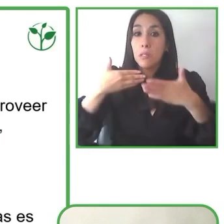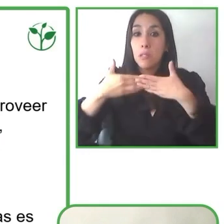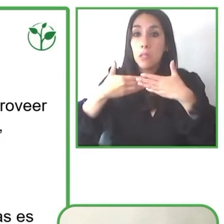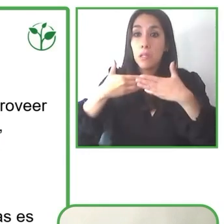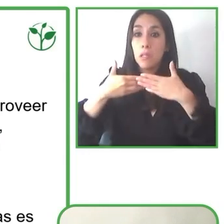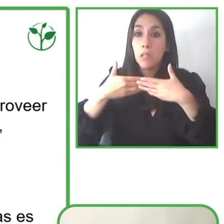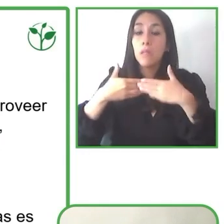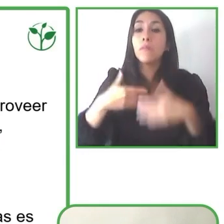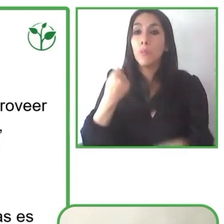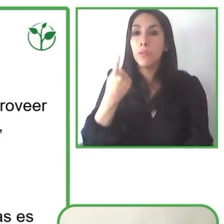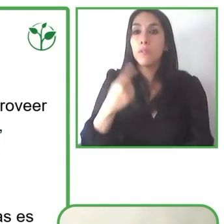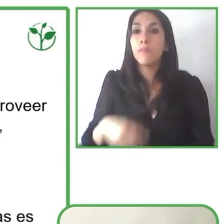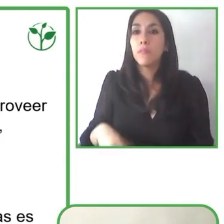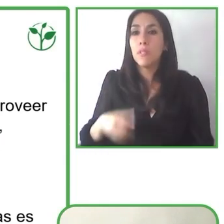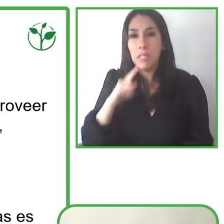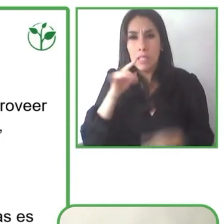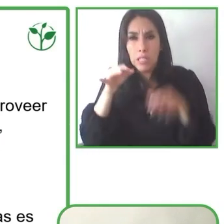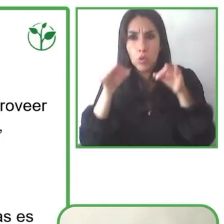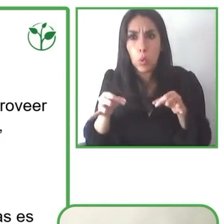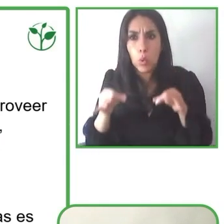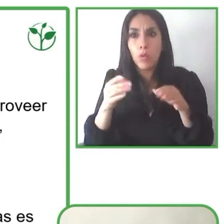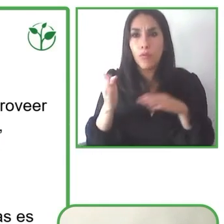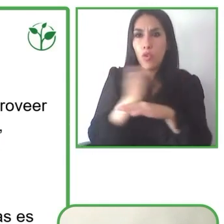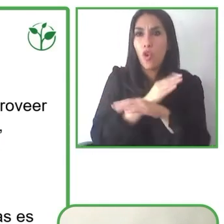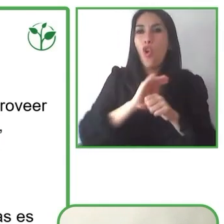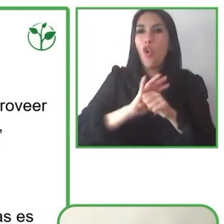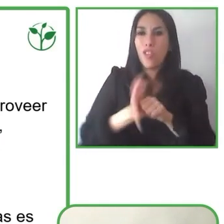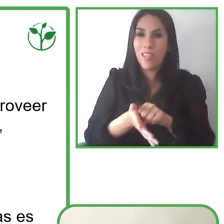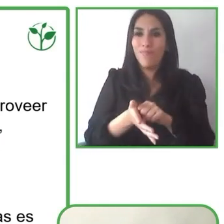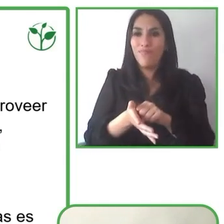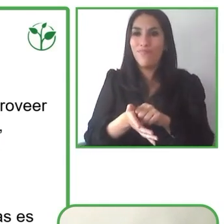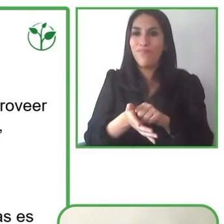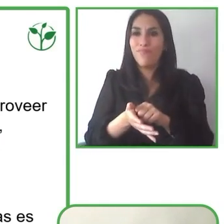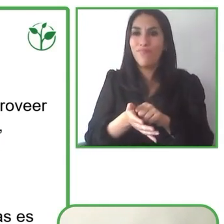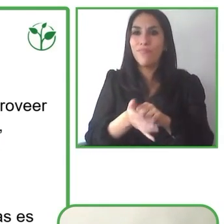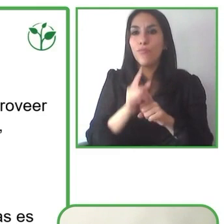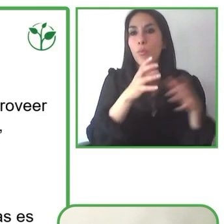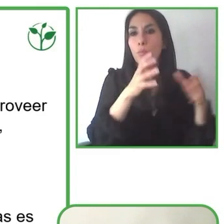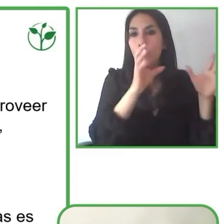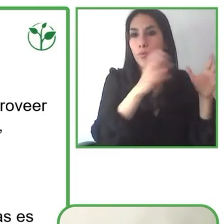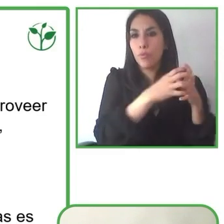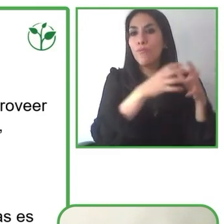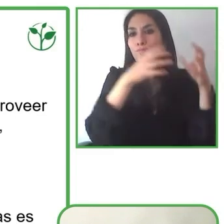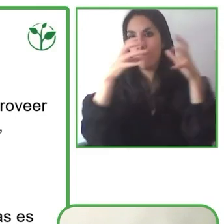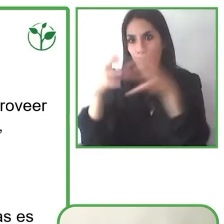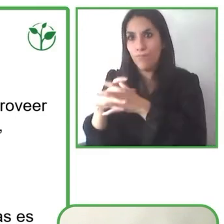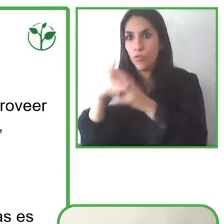we had carried out some excursions with different types of groups